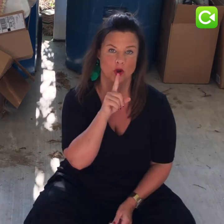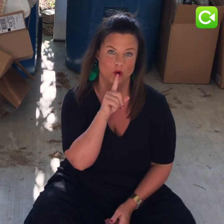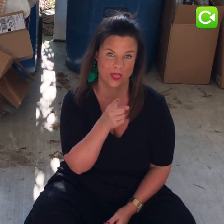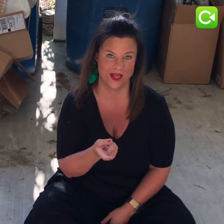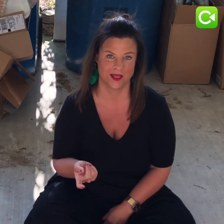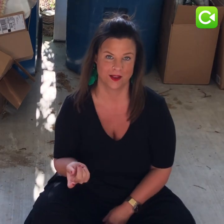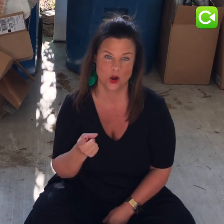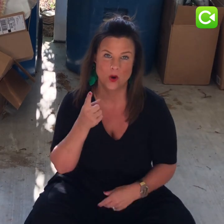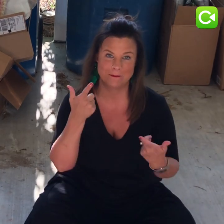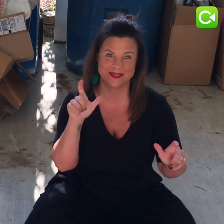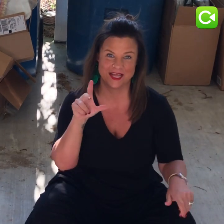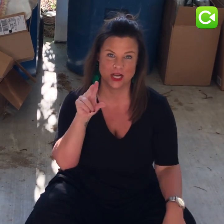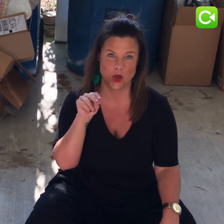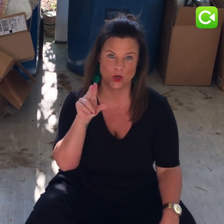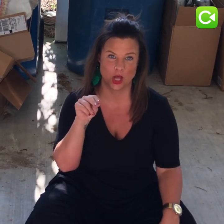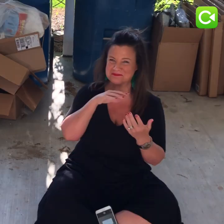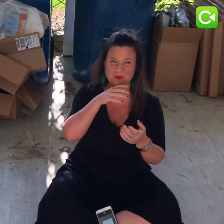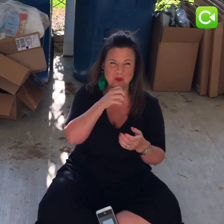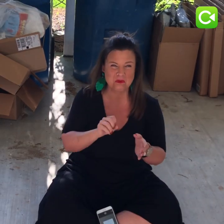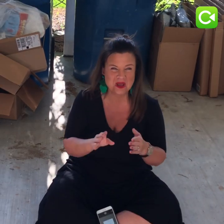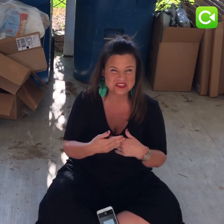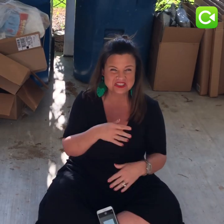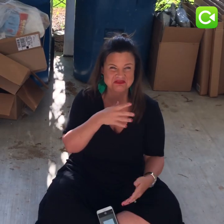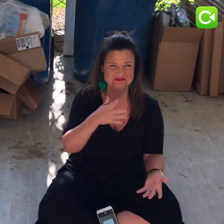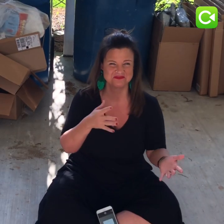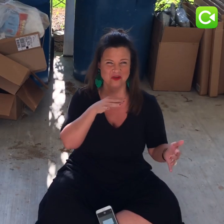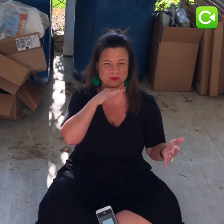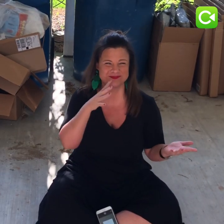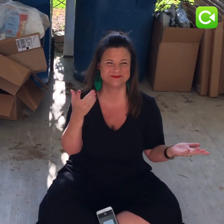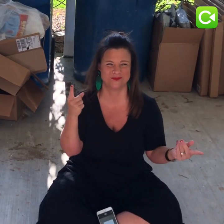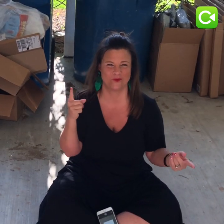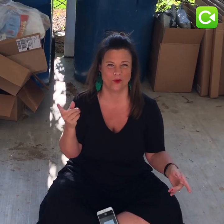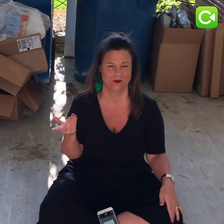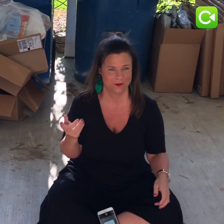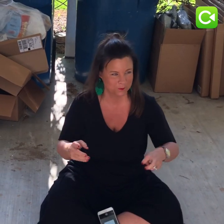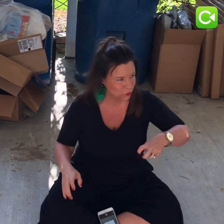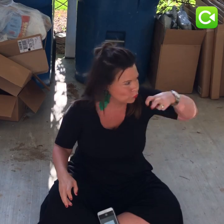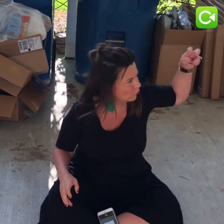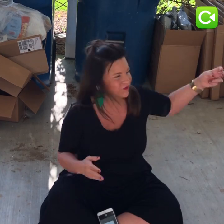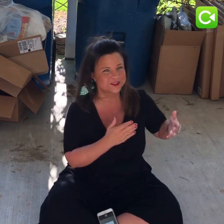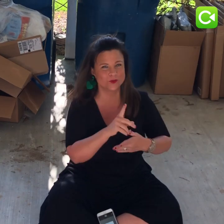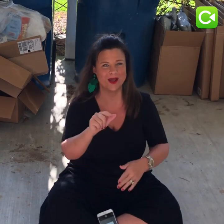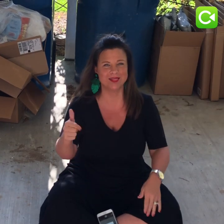Really?! One big NO-NO! Those are old boxes and garbage! What for? Move! Move somewhere else!